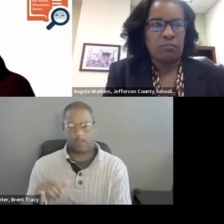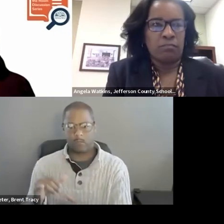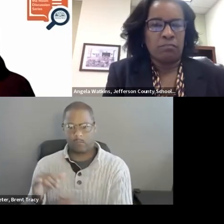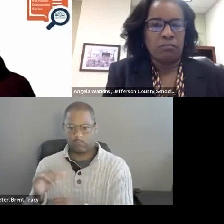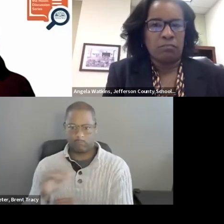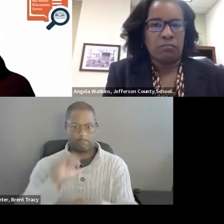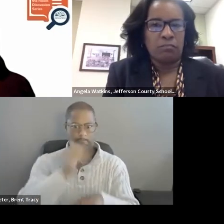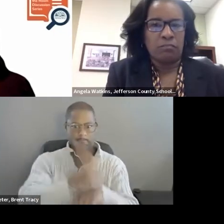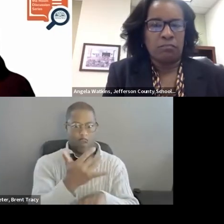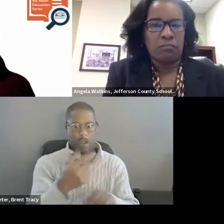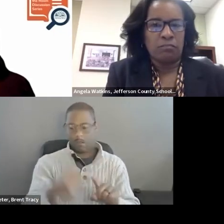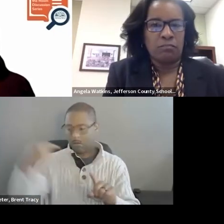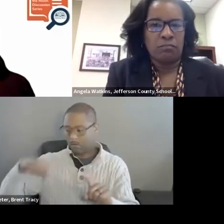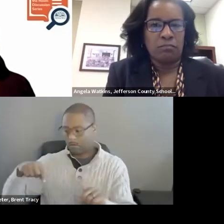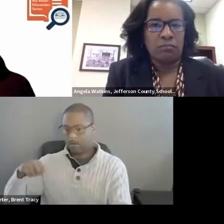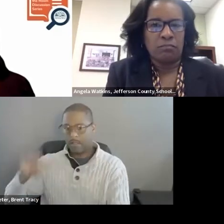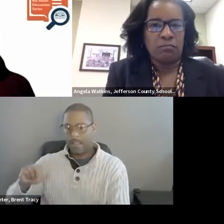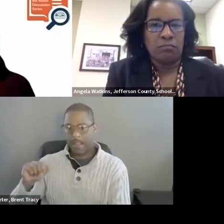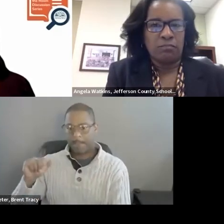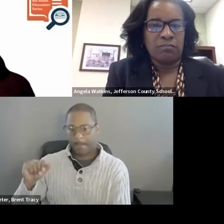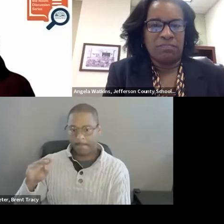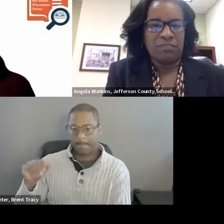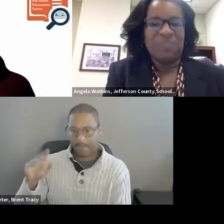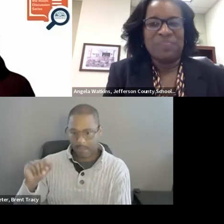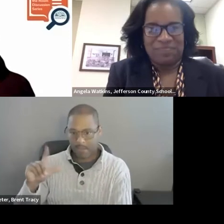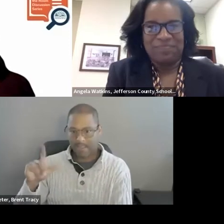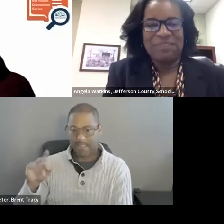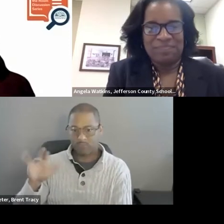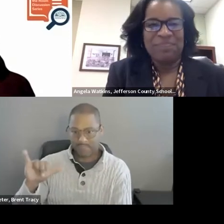as we begin to implement the Alabama Numeracy Act this school year.